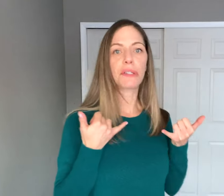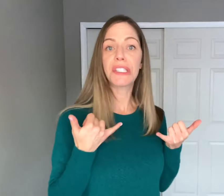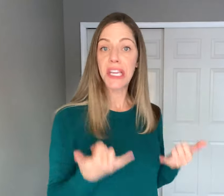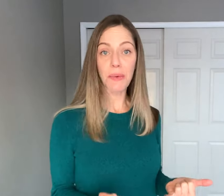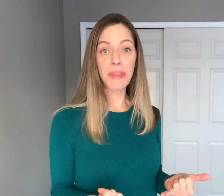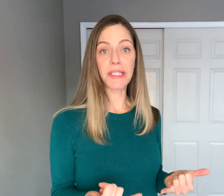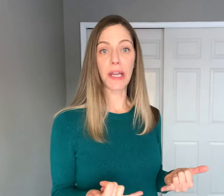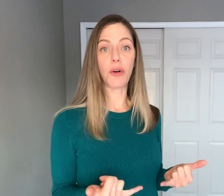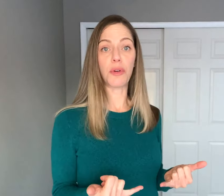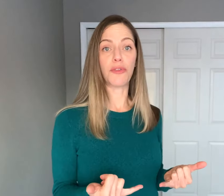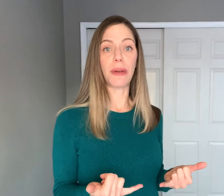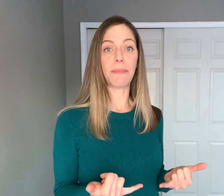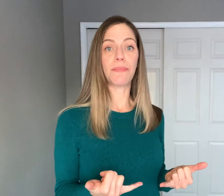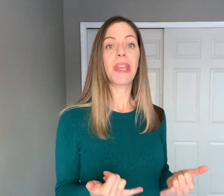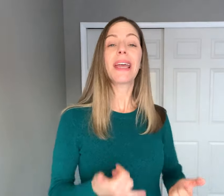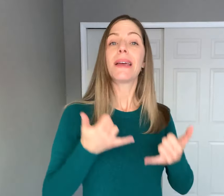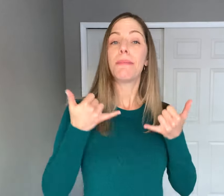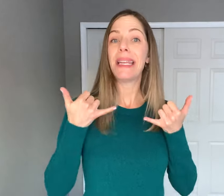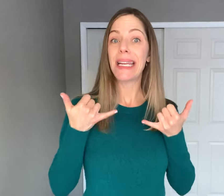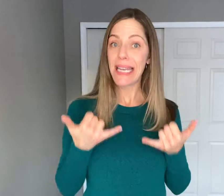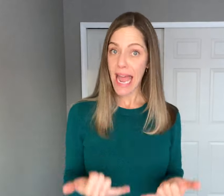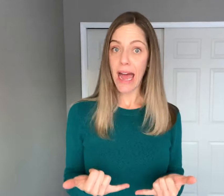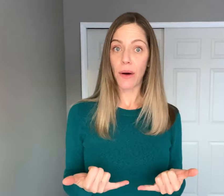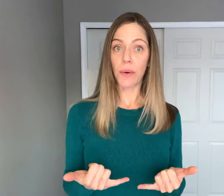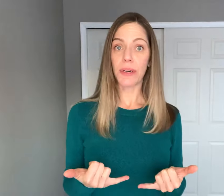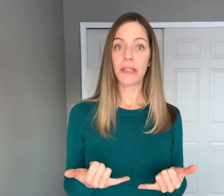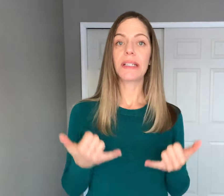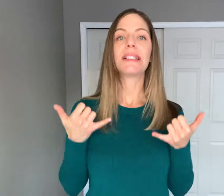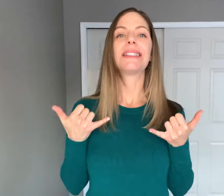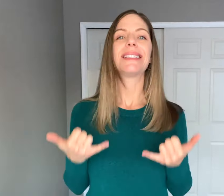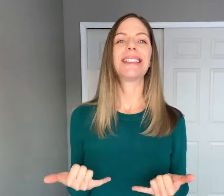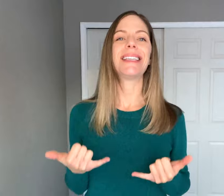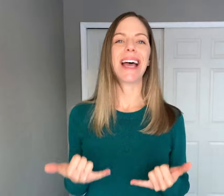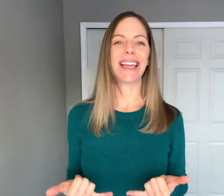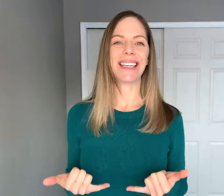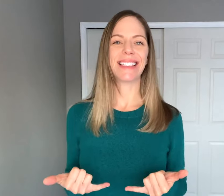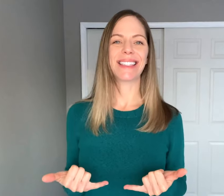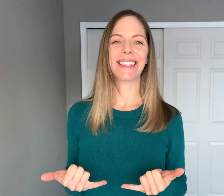you'll see it with a single movement meaning "now". "Today"